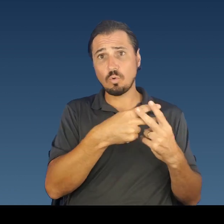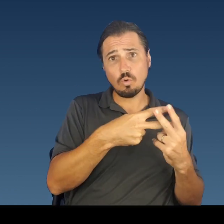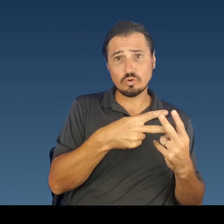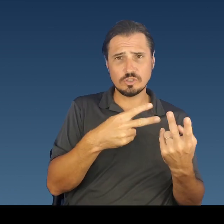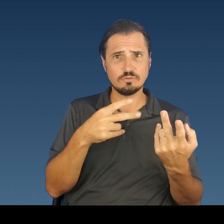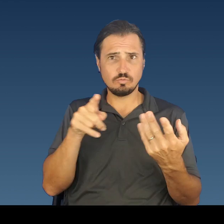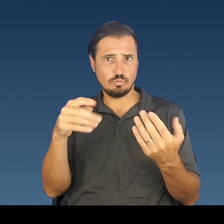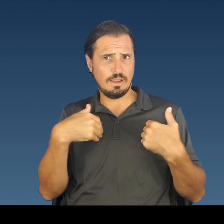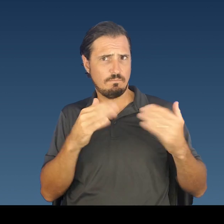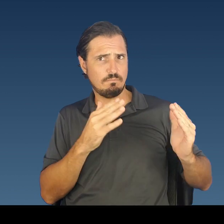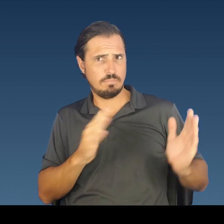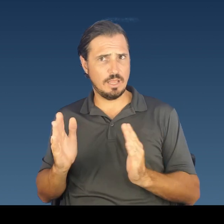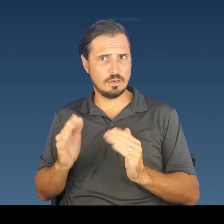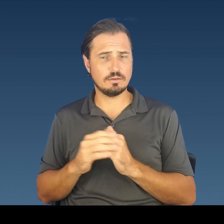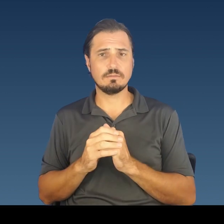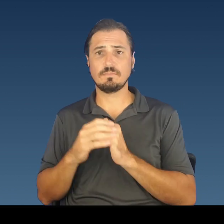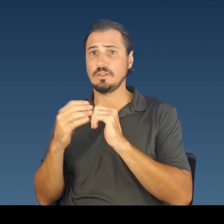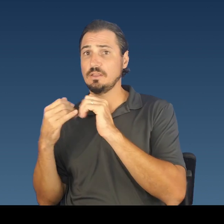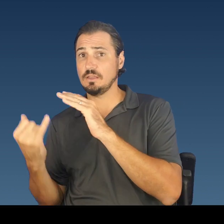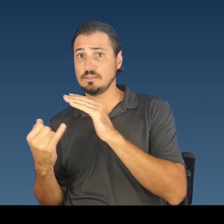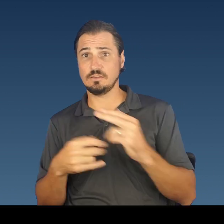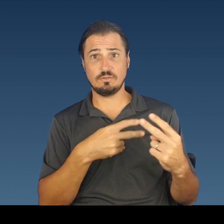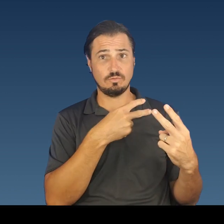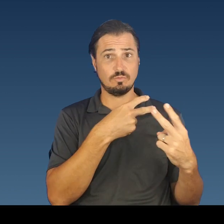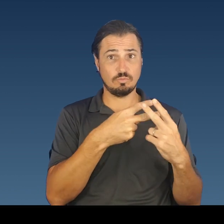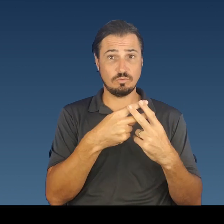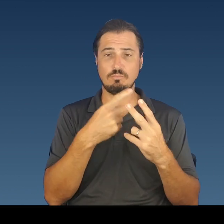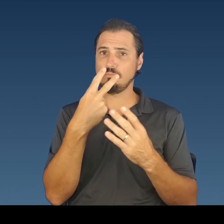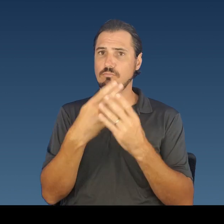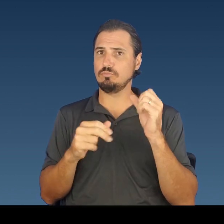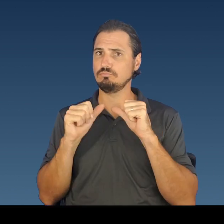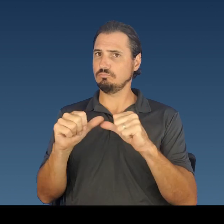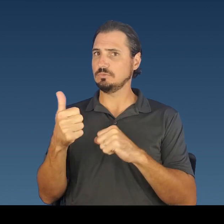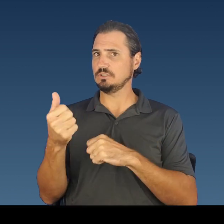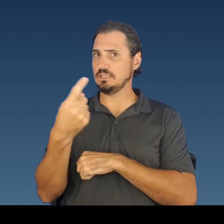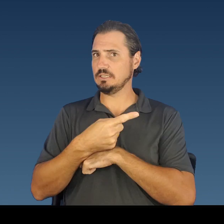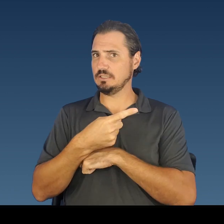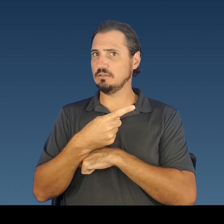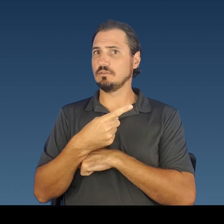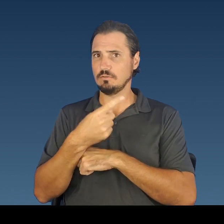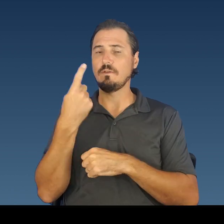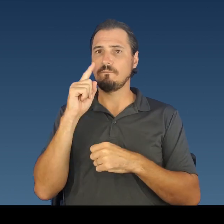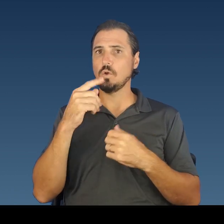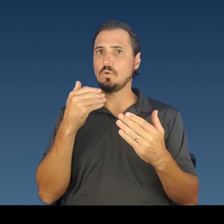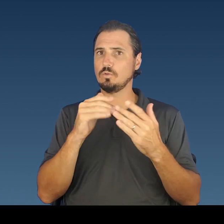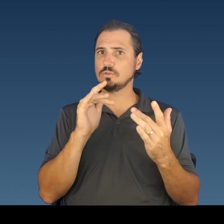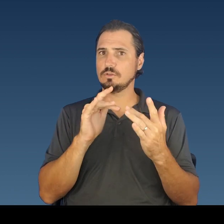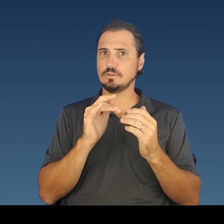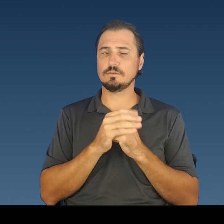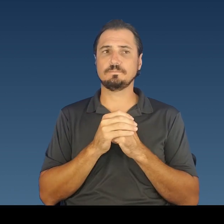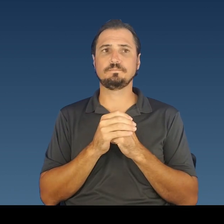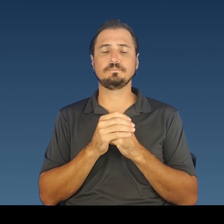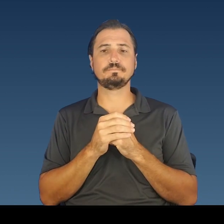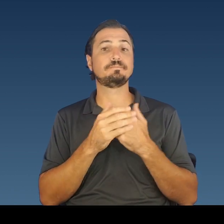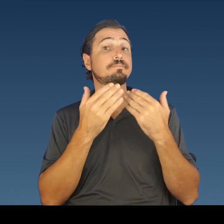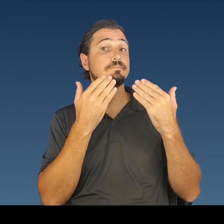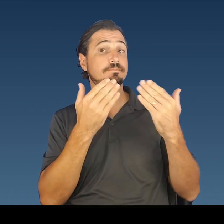Isolation and quarantine are both 10 days, including for close contacts. Mahalo Dr. Berreman.